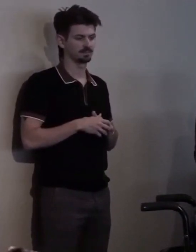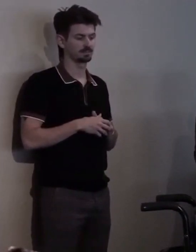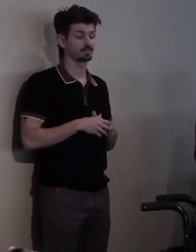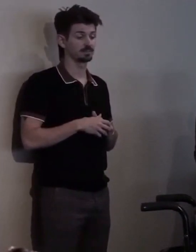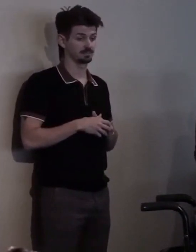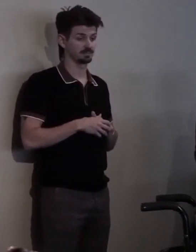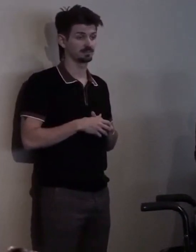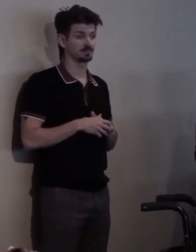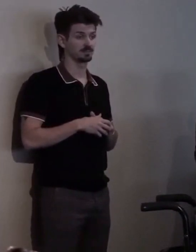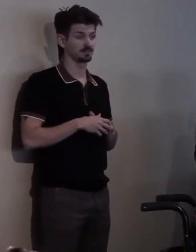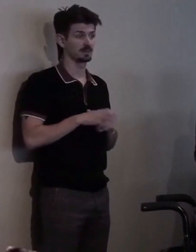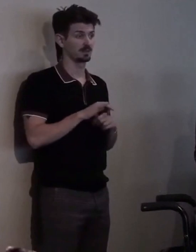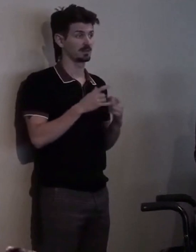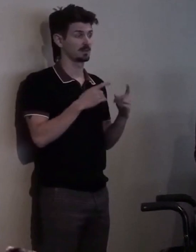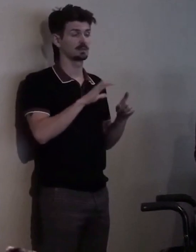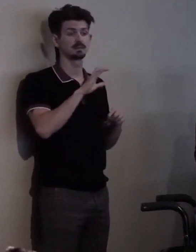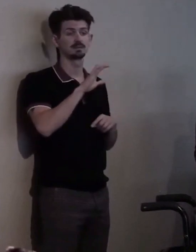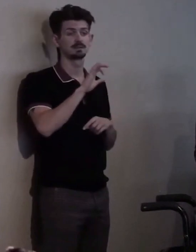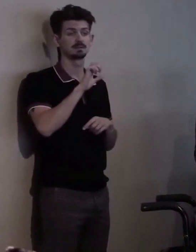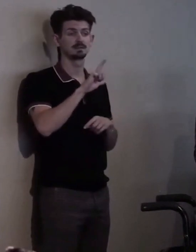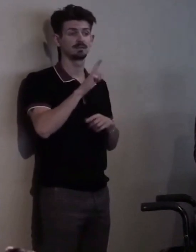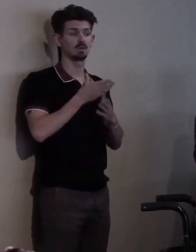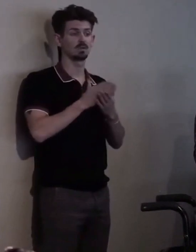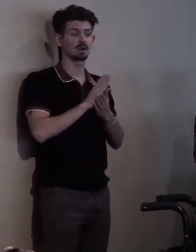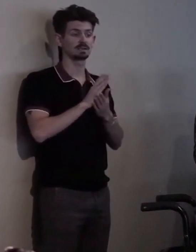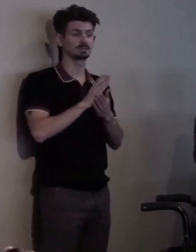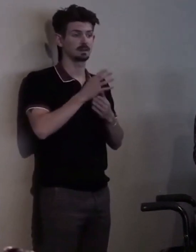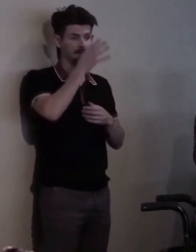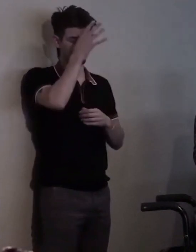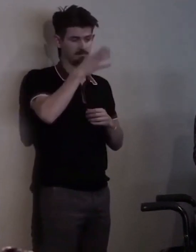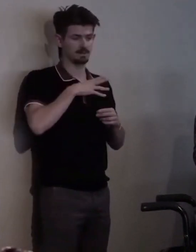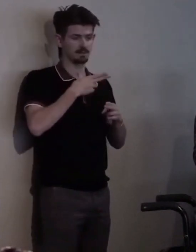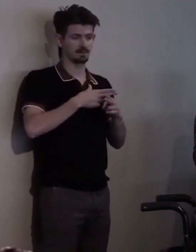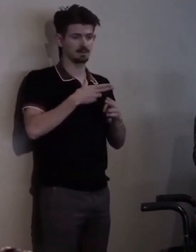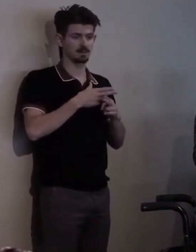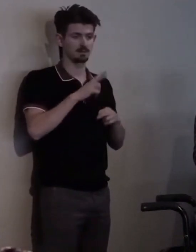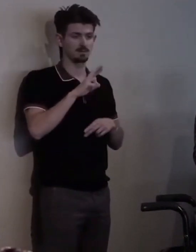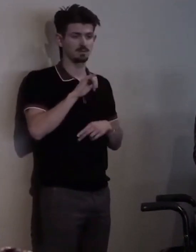man by the name of Wade Blank got together and